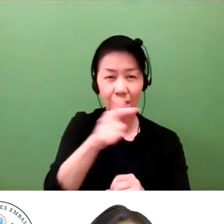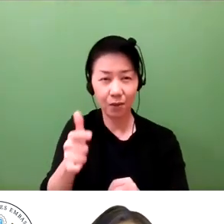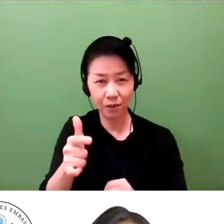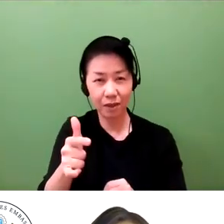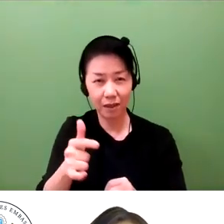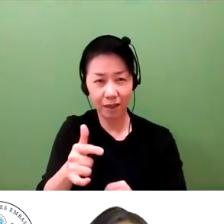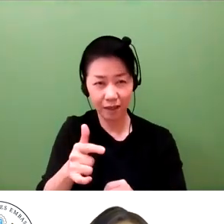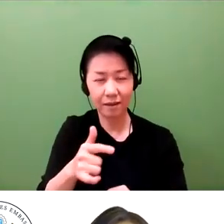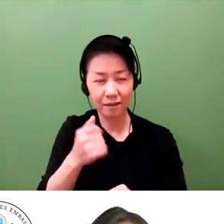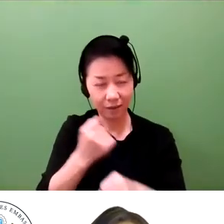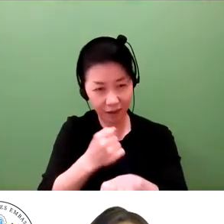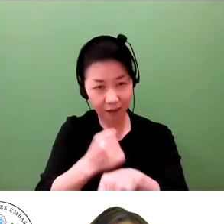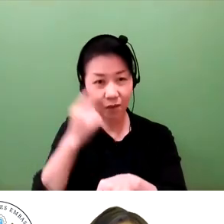Take care.